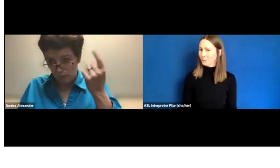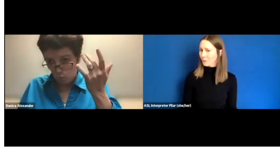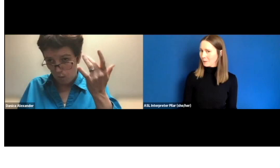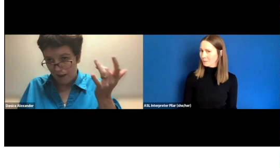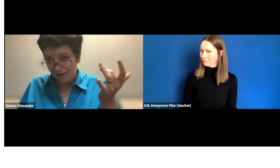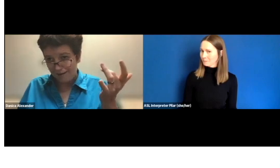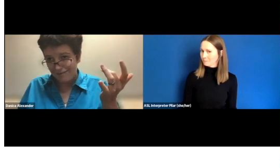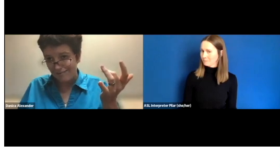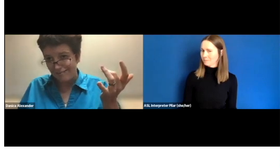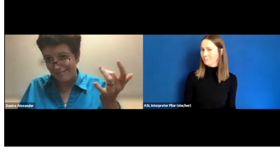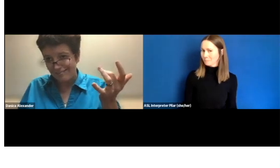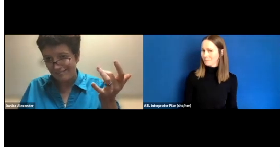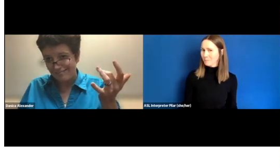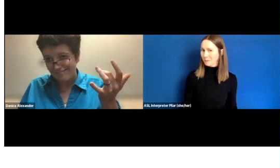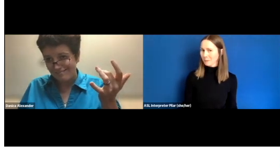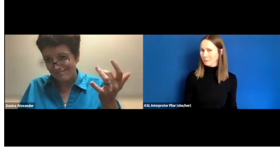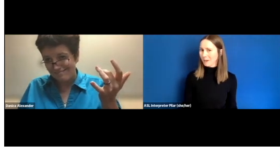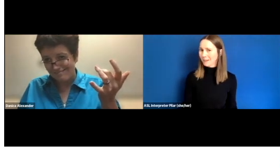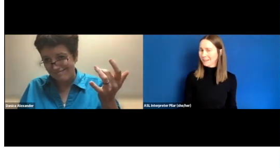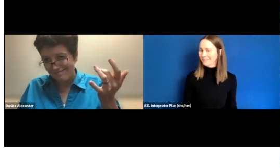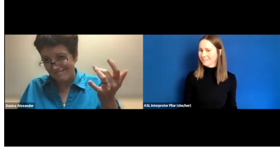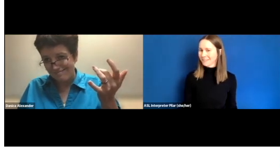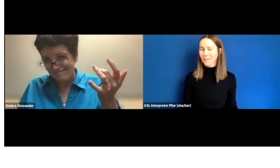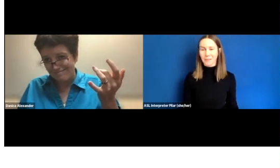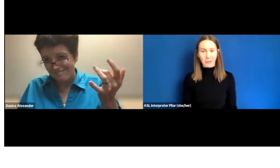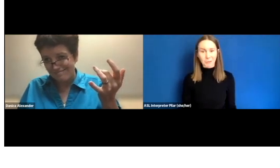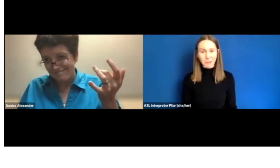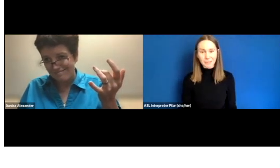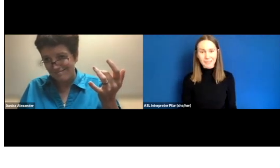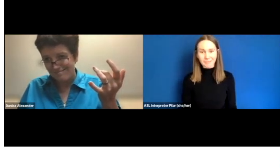Well, you might wonder why that could be a reason.